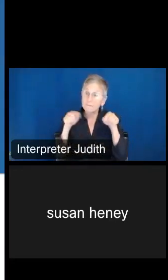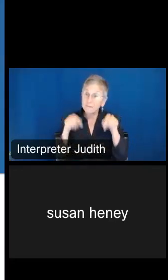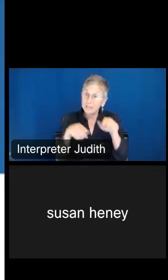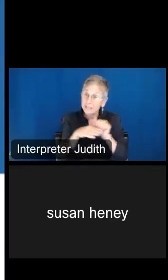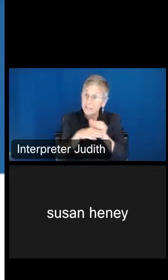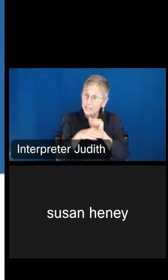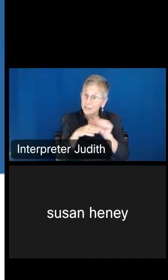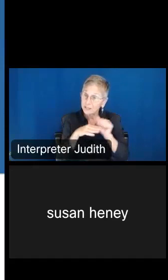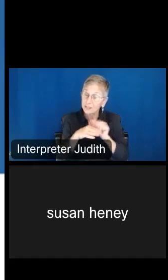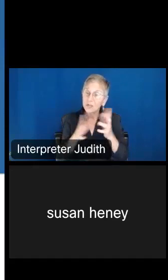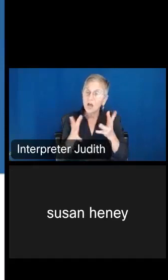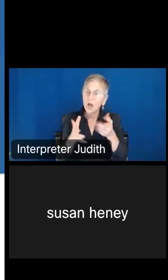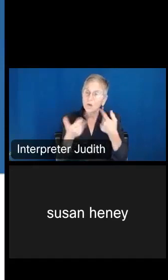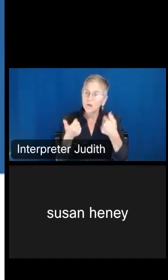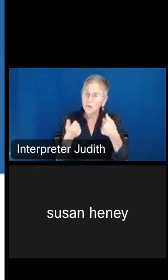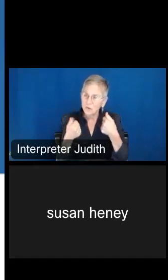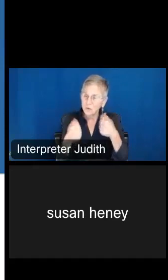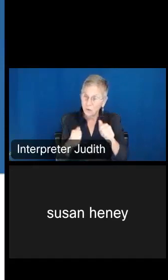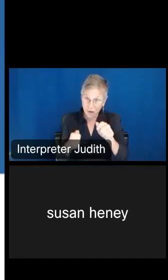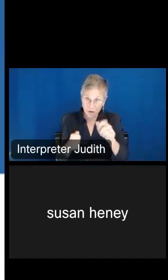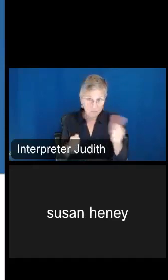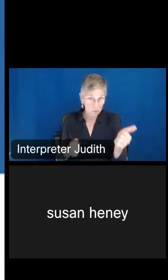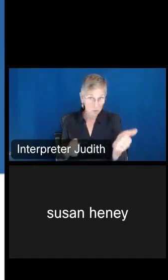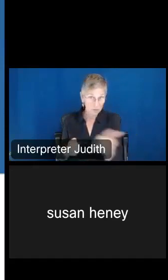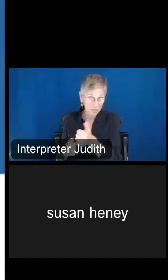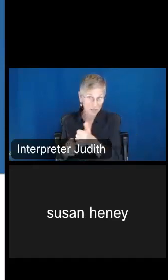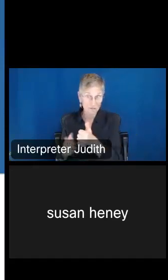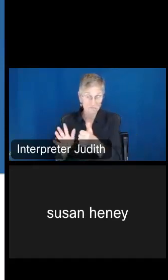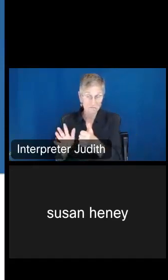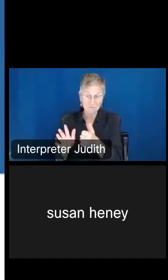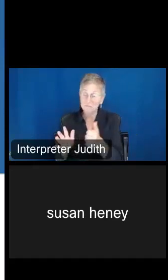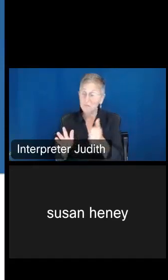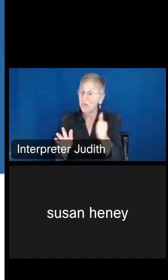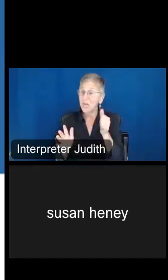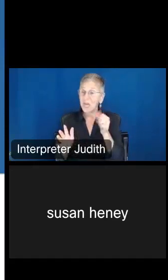like you to try this on your own. It's absolutely okay, if you don't get to the end. MDAT is